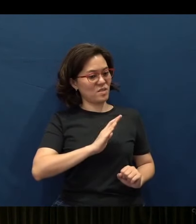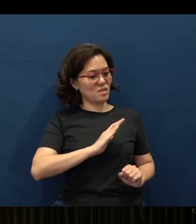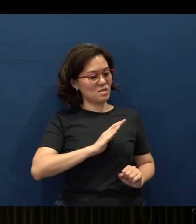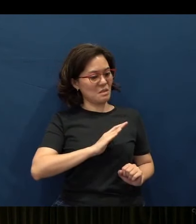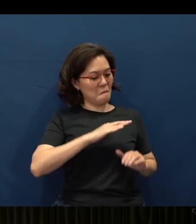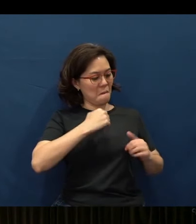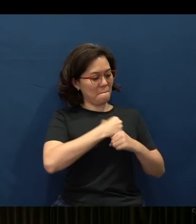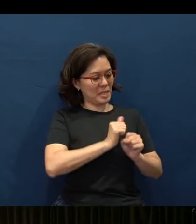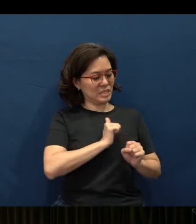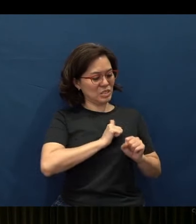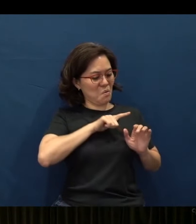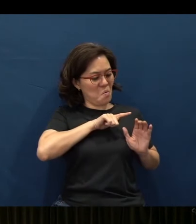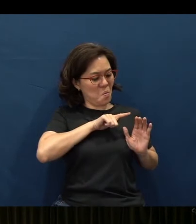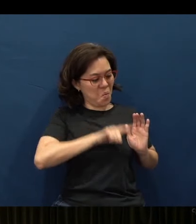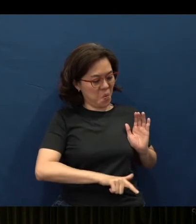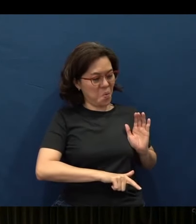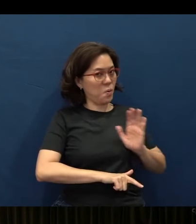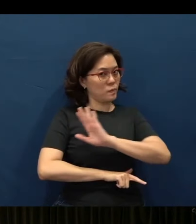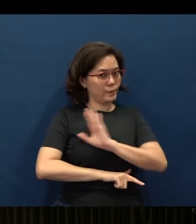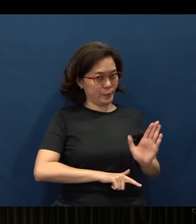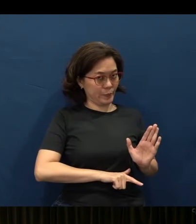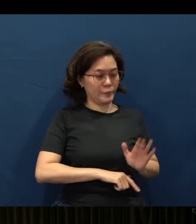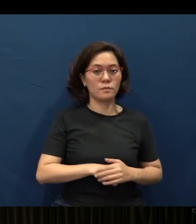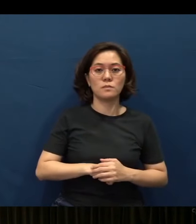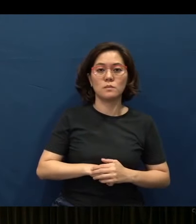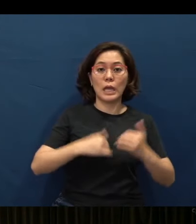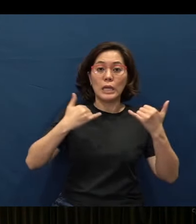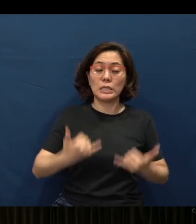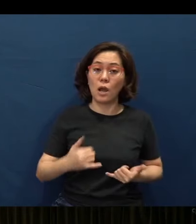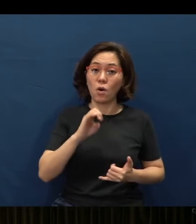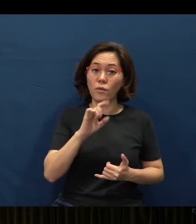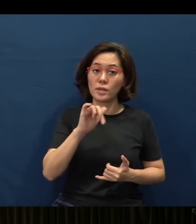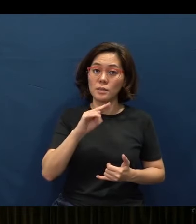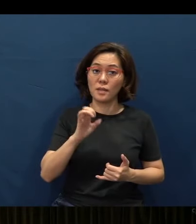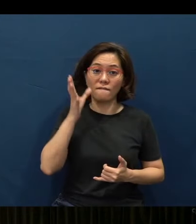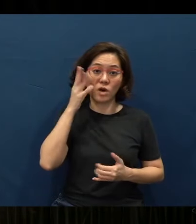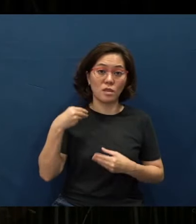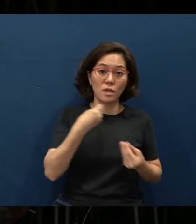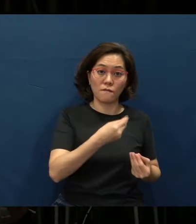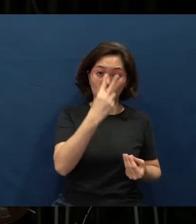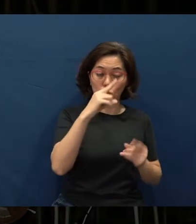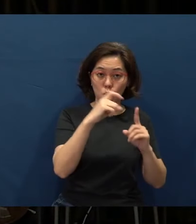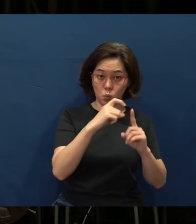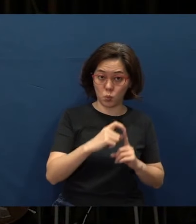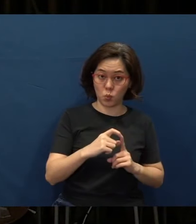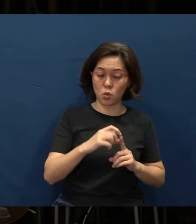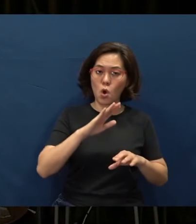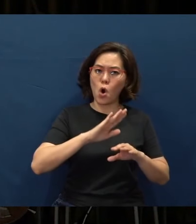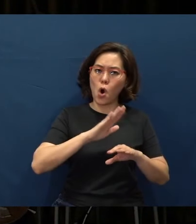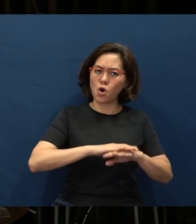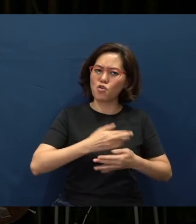Now, Elaine’s dad gave her this word on actually a very rare occasion.